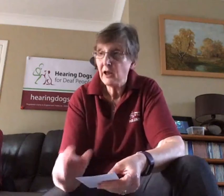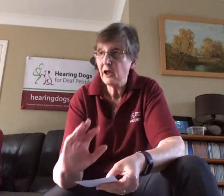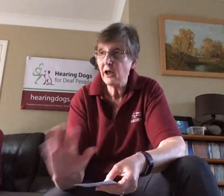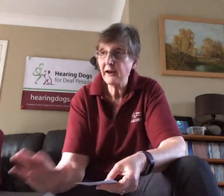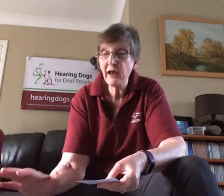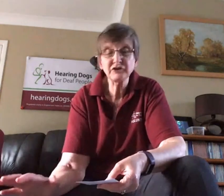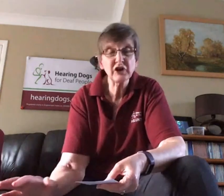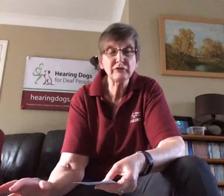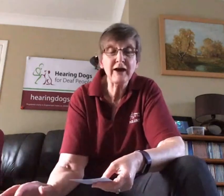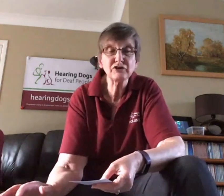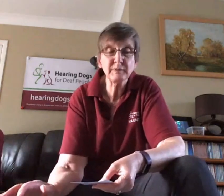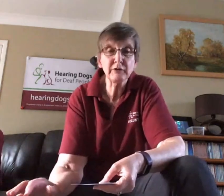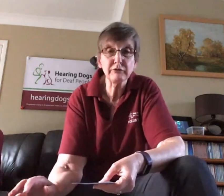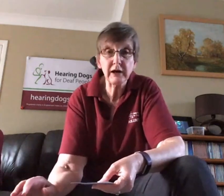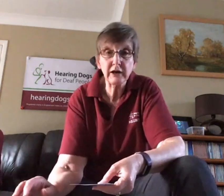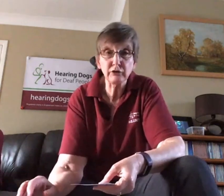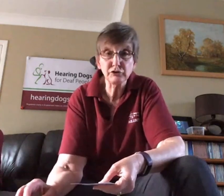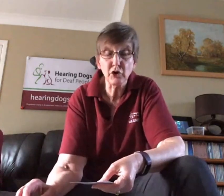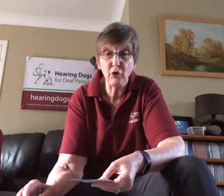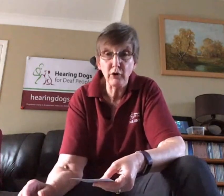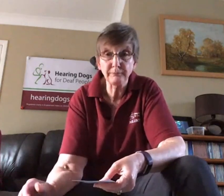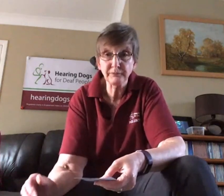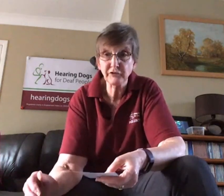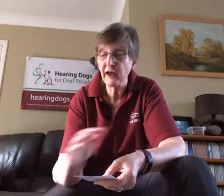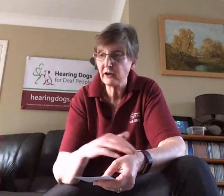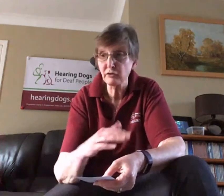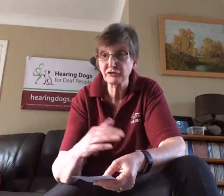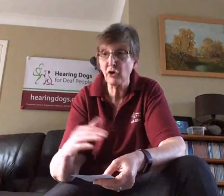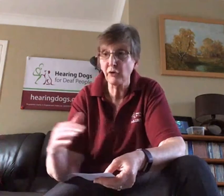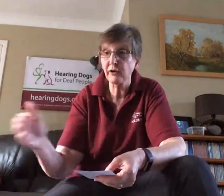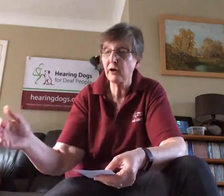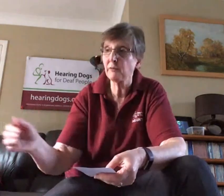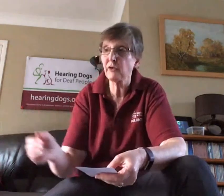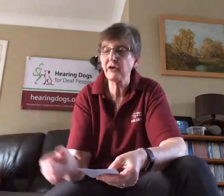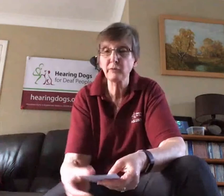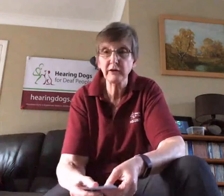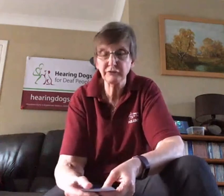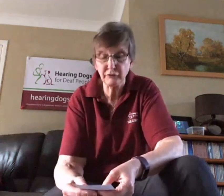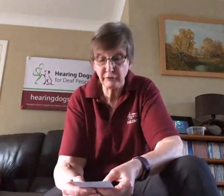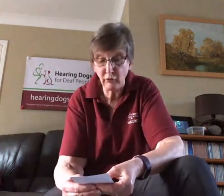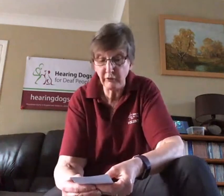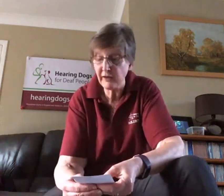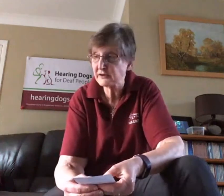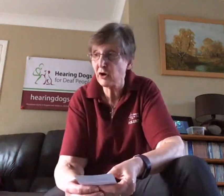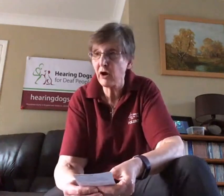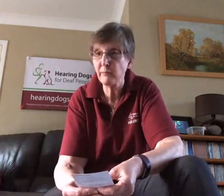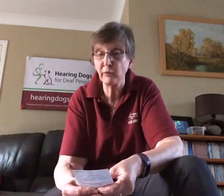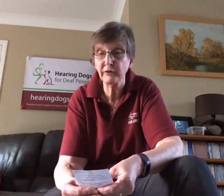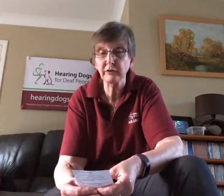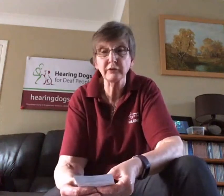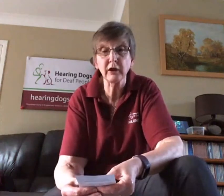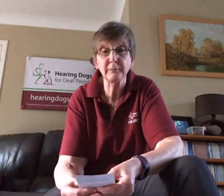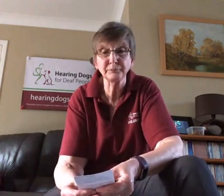how to be a really good dog, so that goes on right the way through the whole of their time with the volunteers.